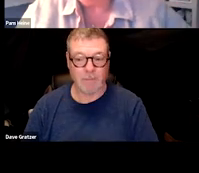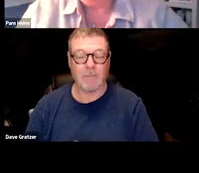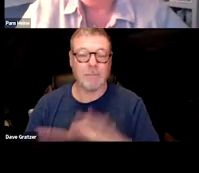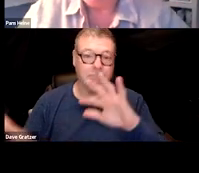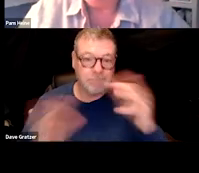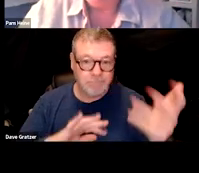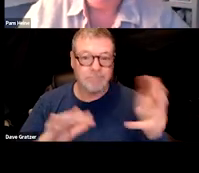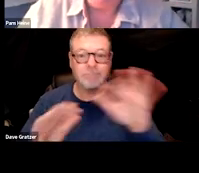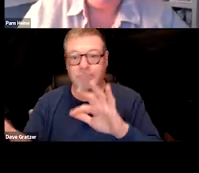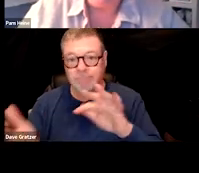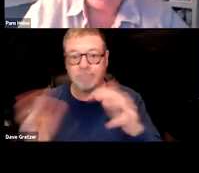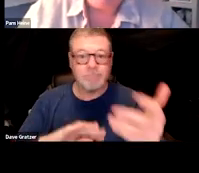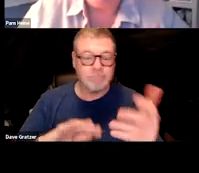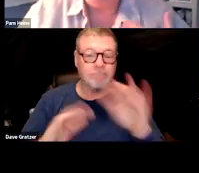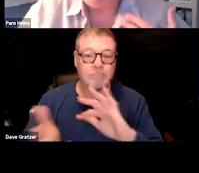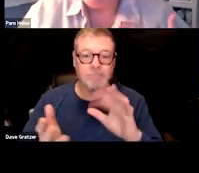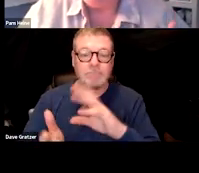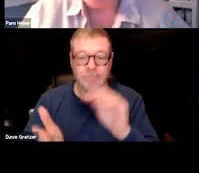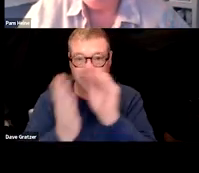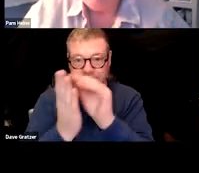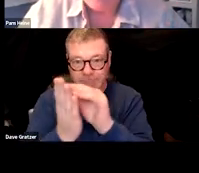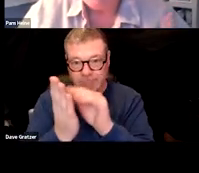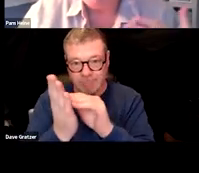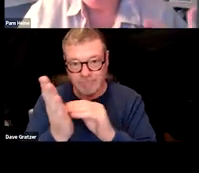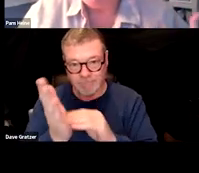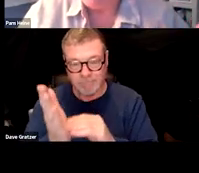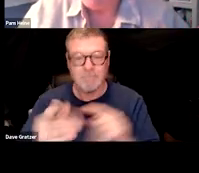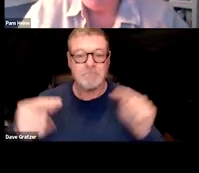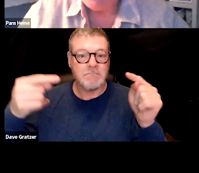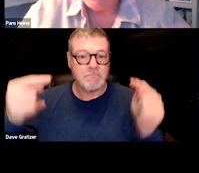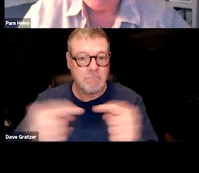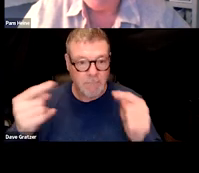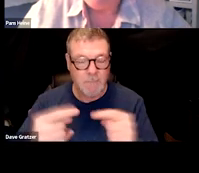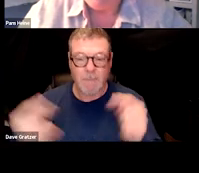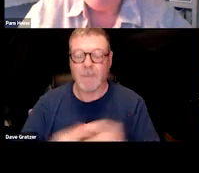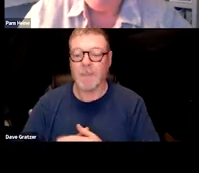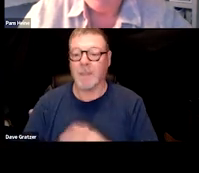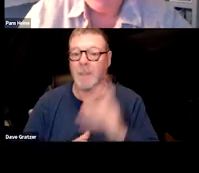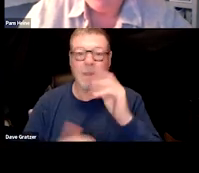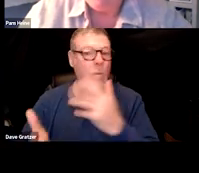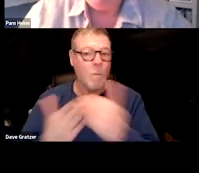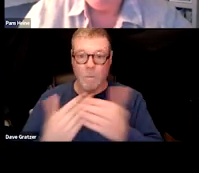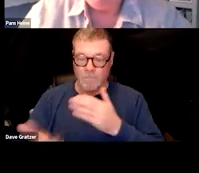and keeping a diary on pain or you know, whatever it might be.